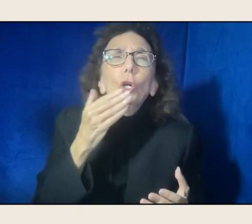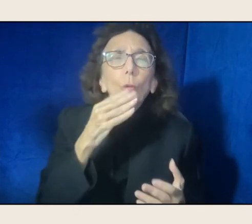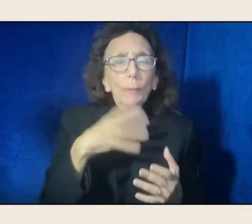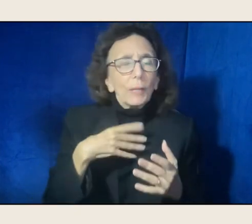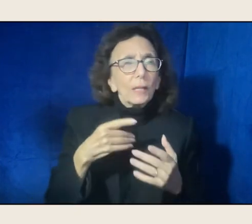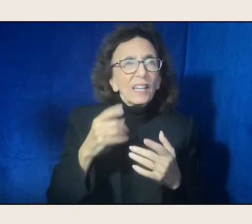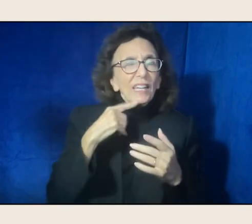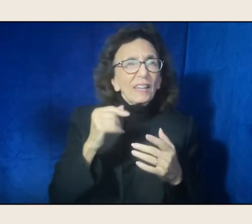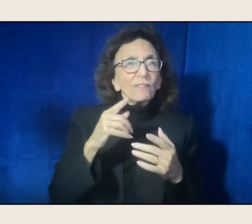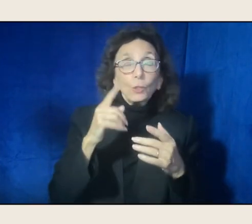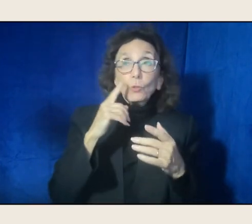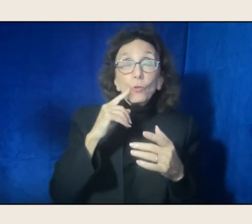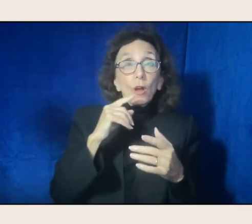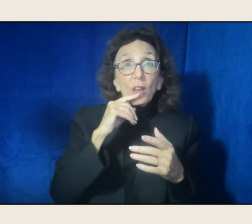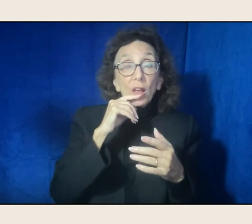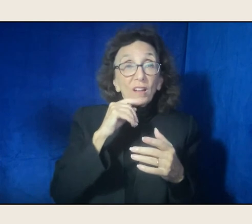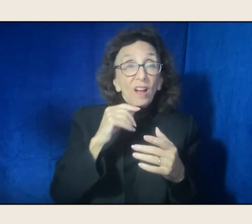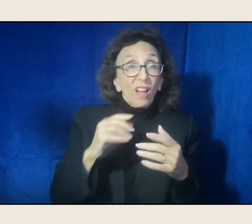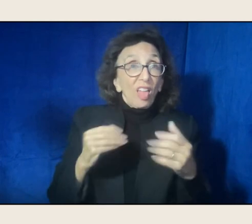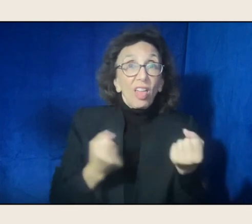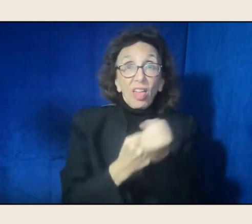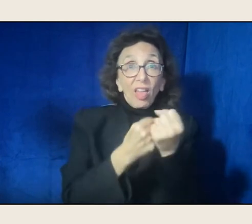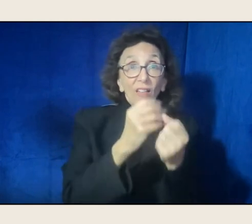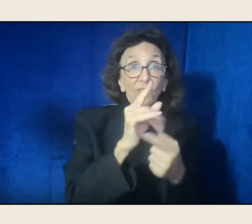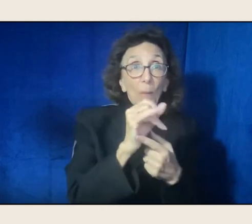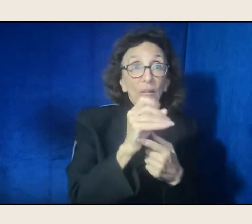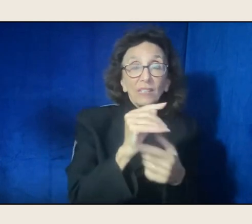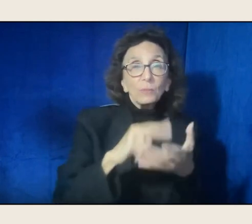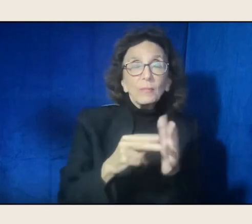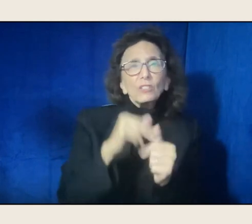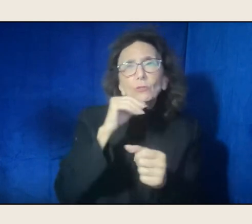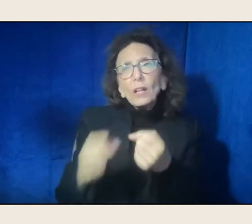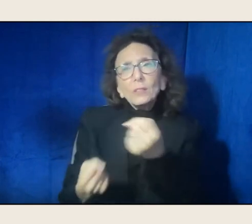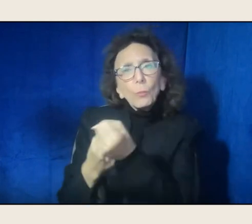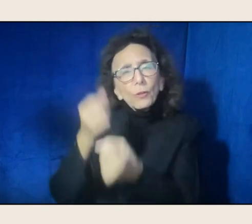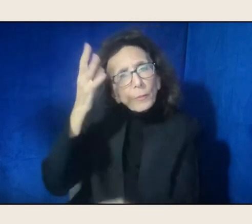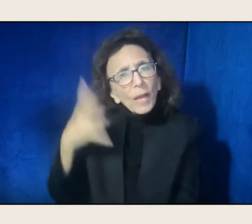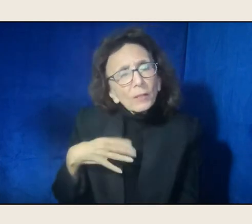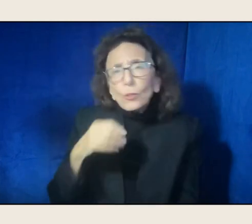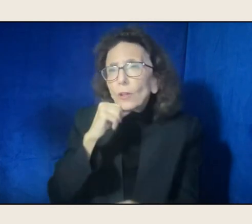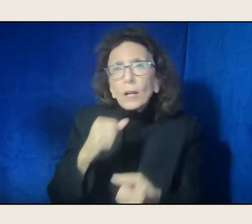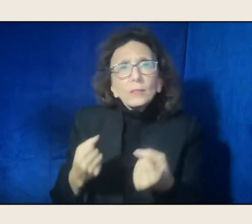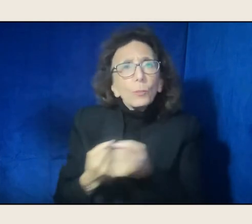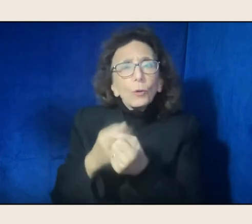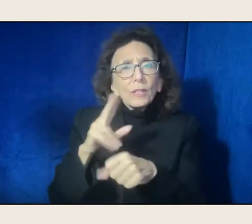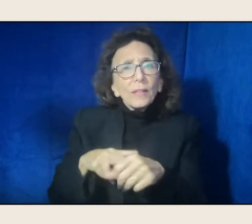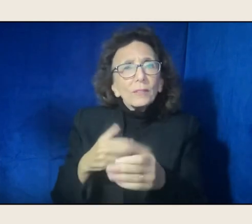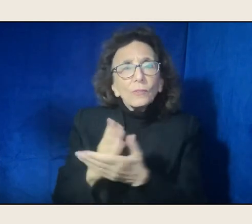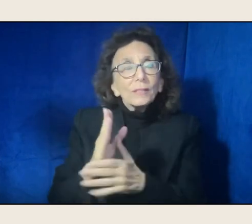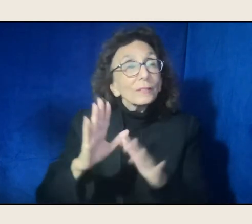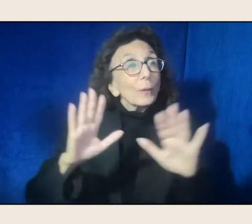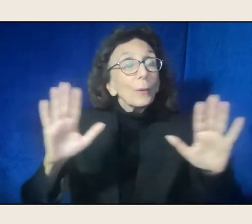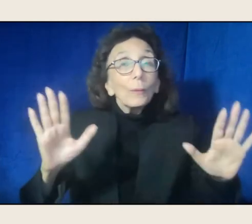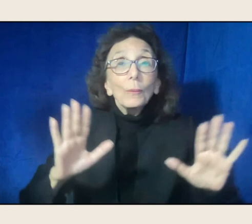or not supporting Native rights, and it's like, this has everything to do with it.